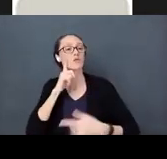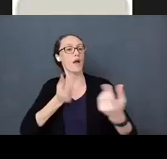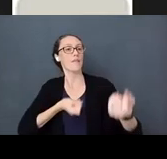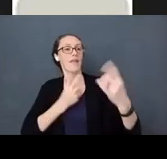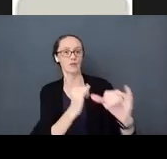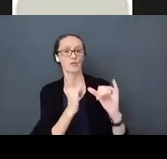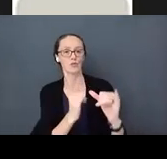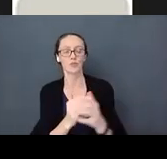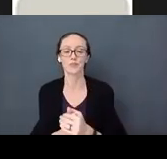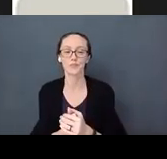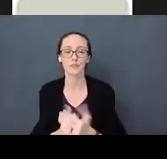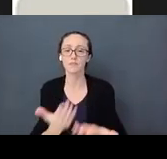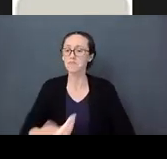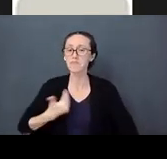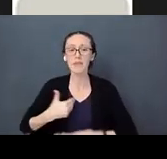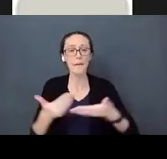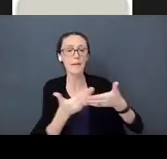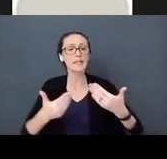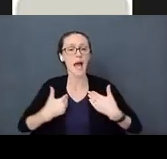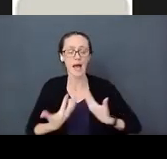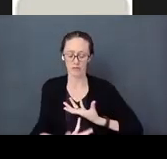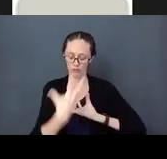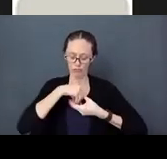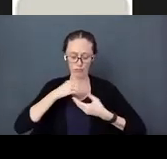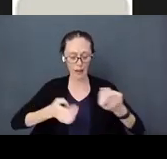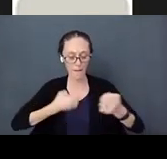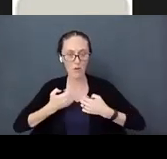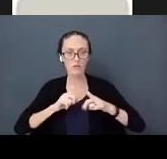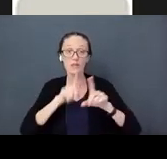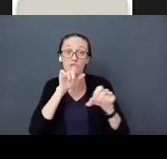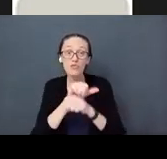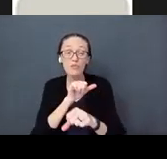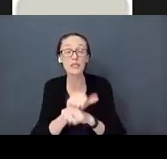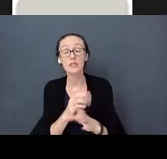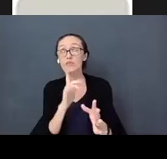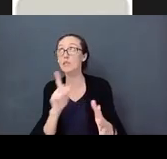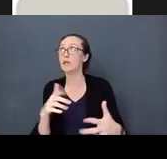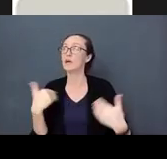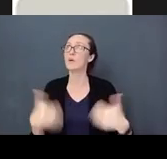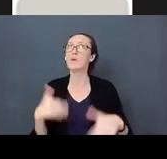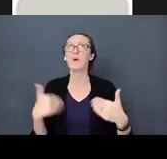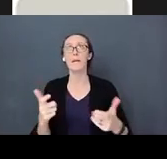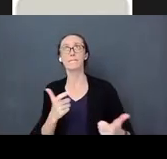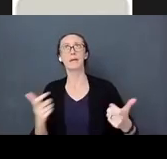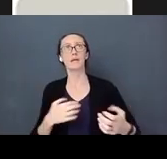have all of these emotions they really don't know how to express big emotions. We see adults do this